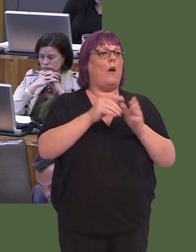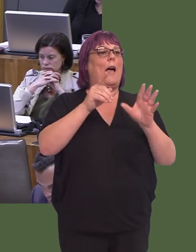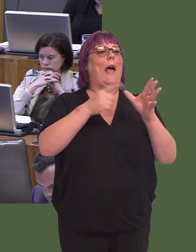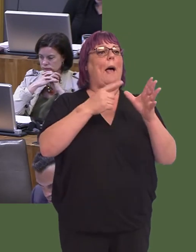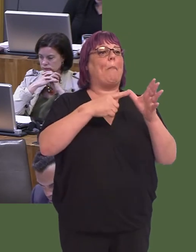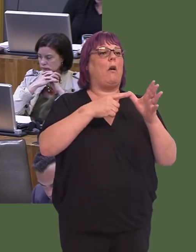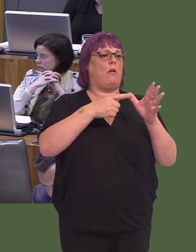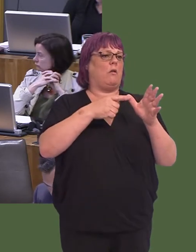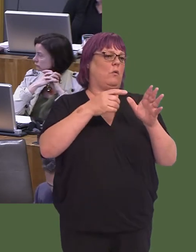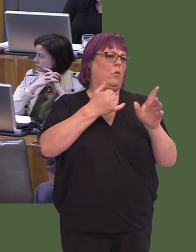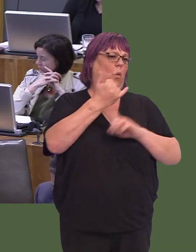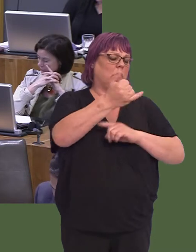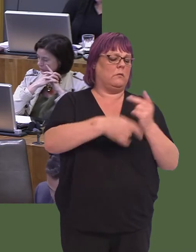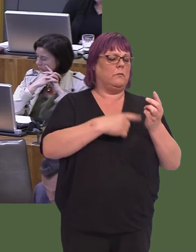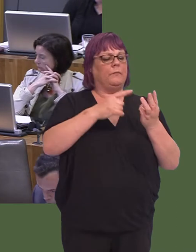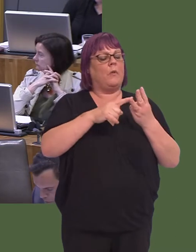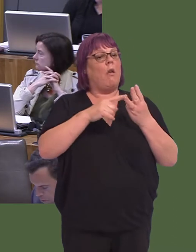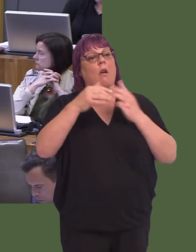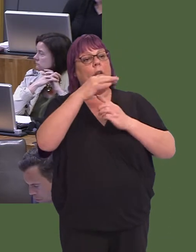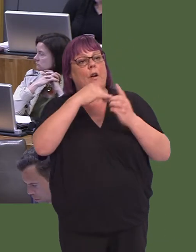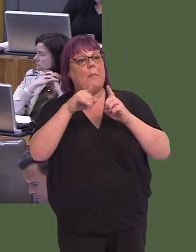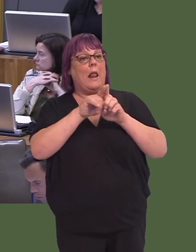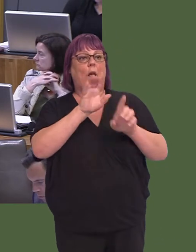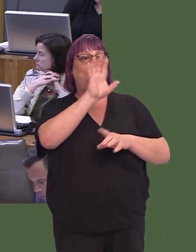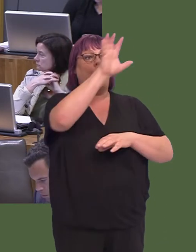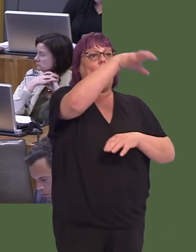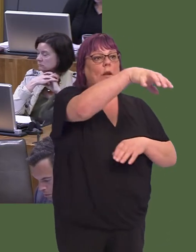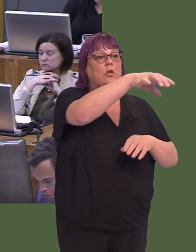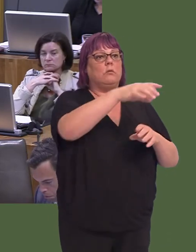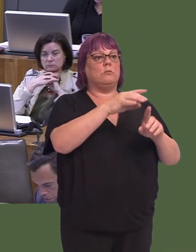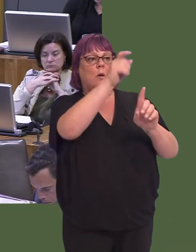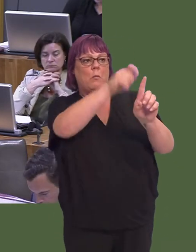to amber calls; thirdly, consideration of environmental factors, such as the location